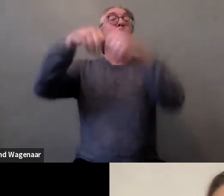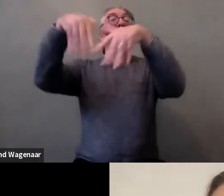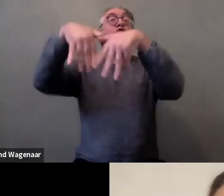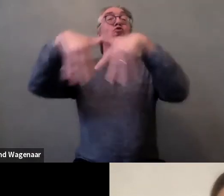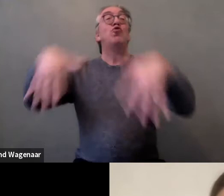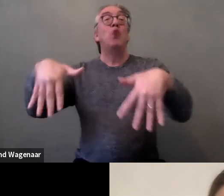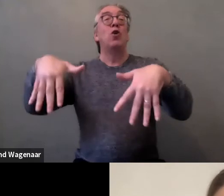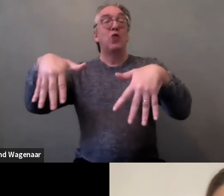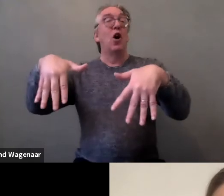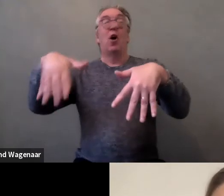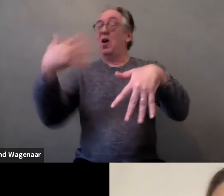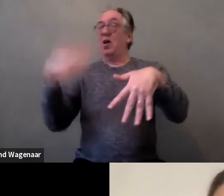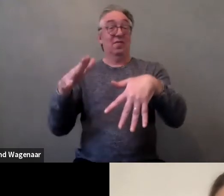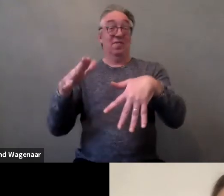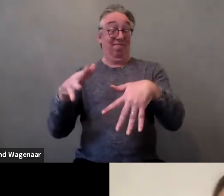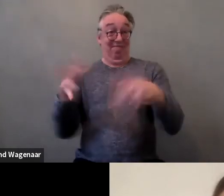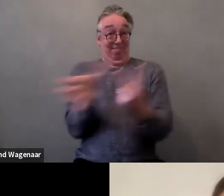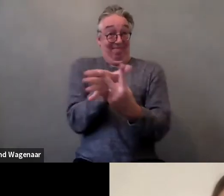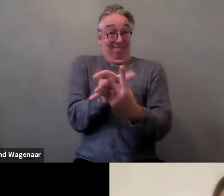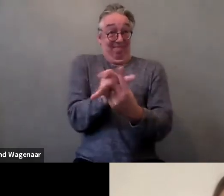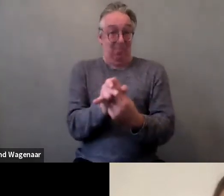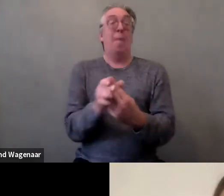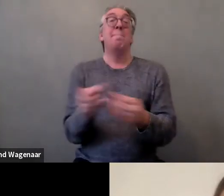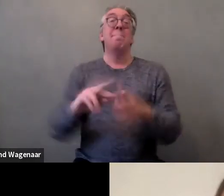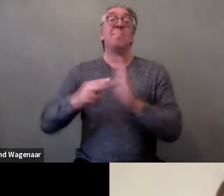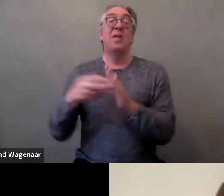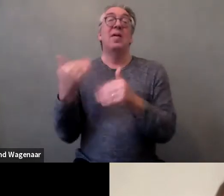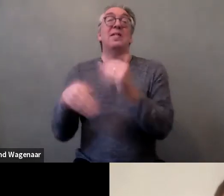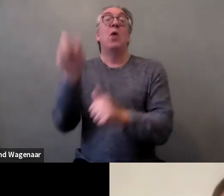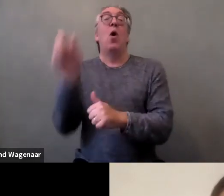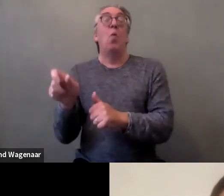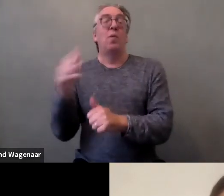sorry UN women on sexual harassment, and also the joint statement